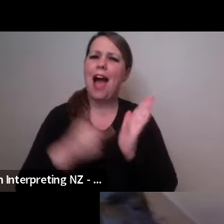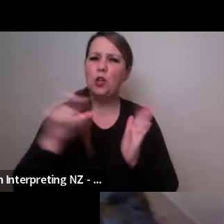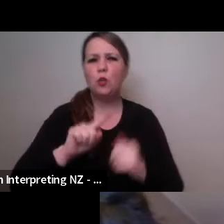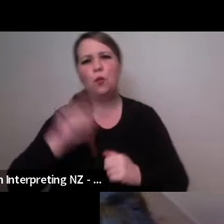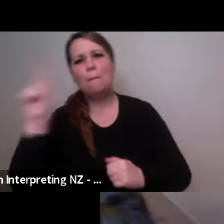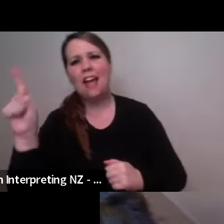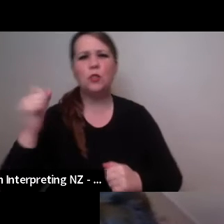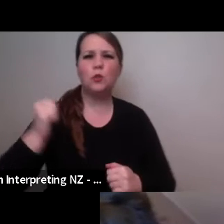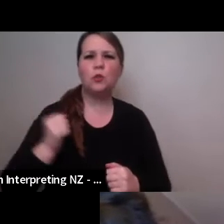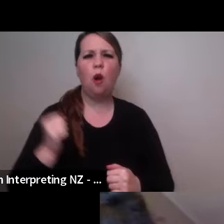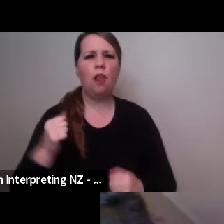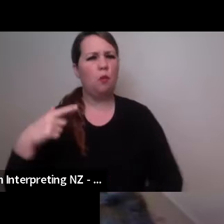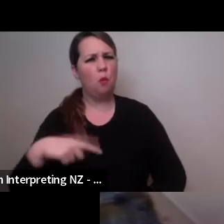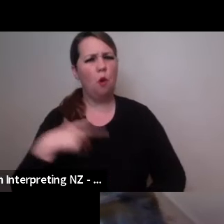you to move back?